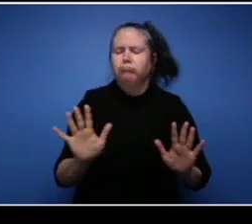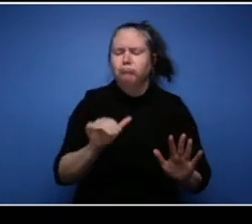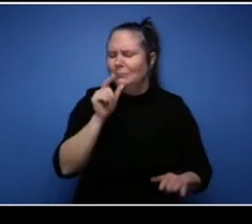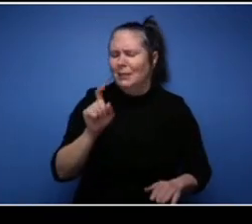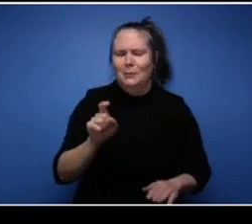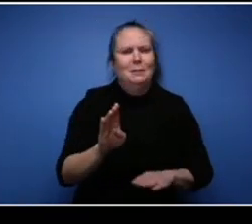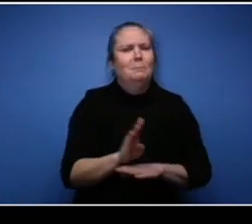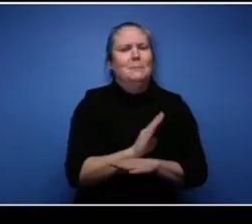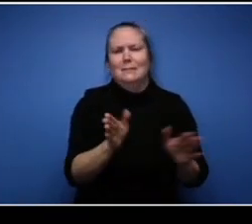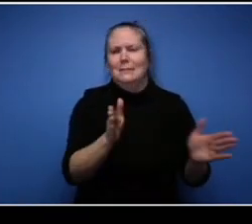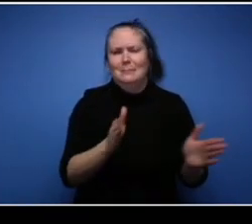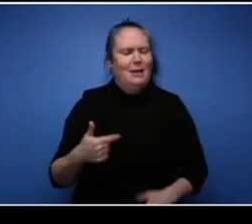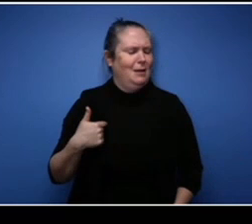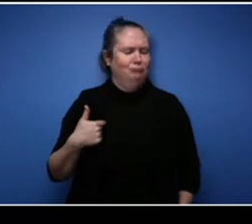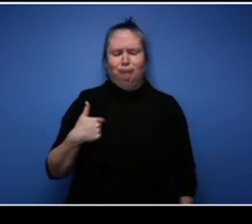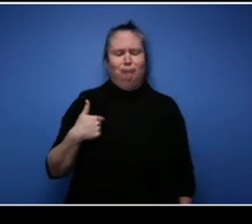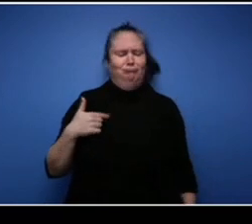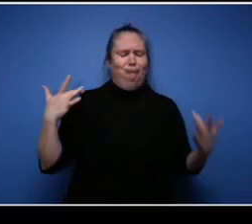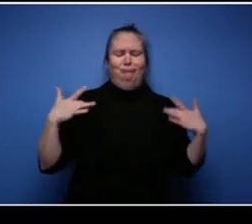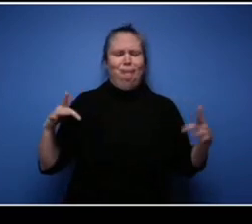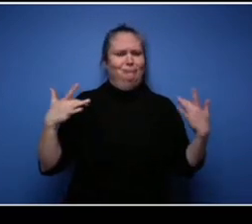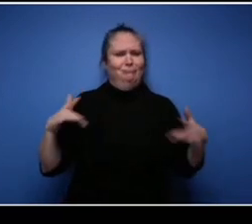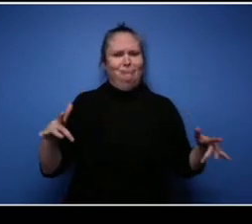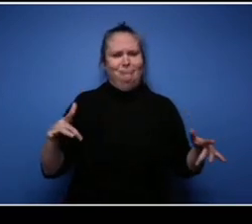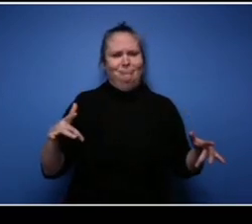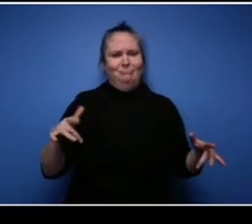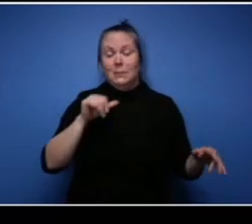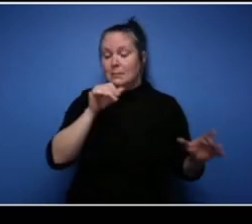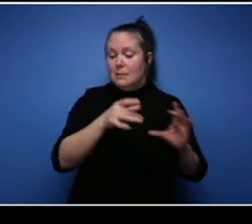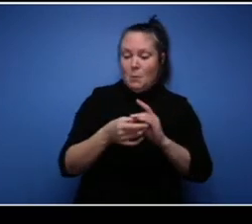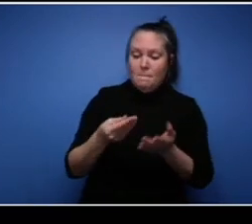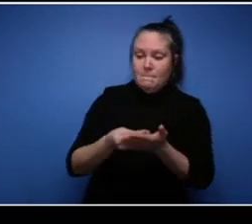and not just to get capital or grants. You need to have a plan so you know where you're